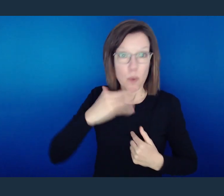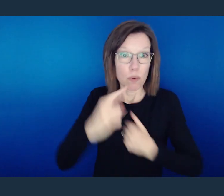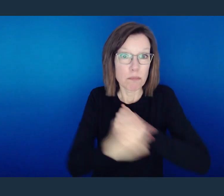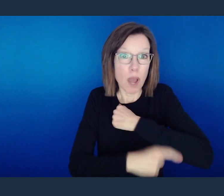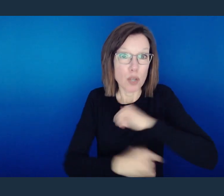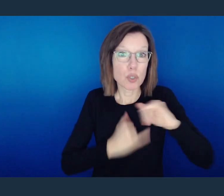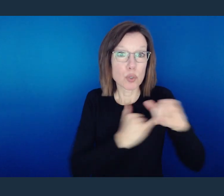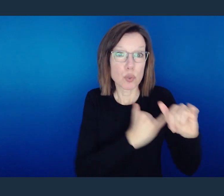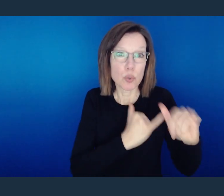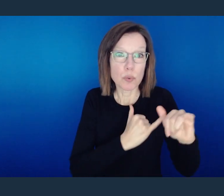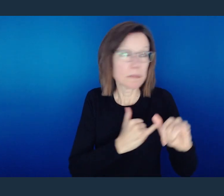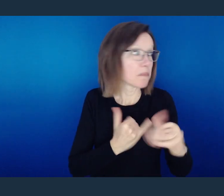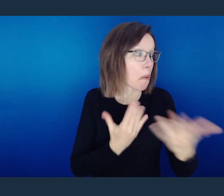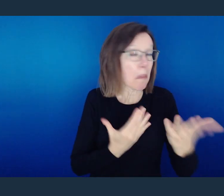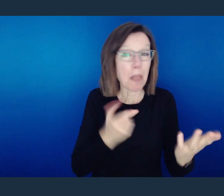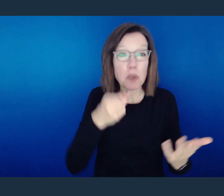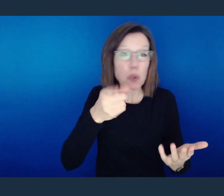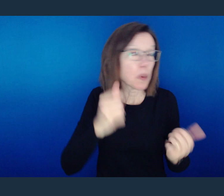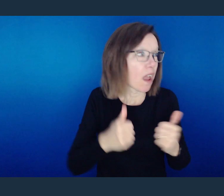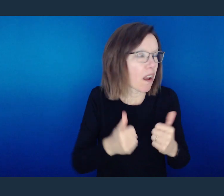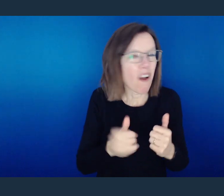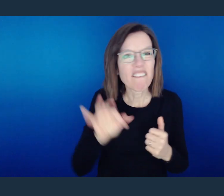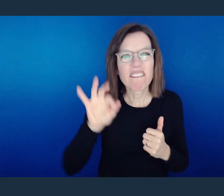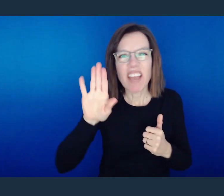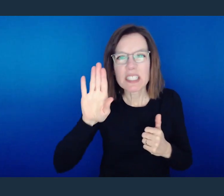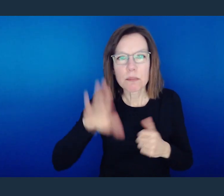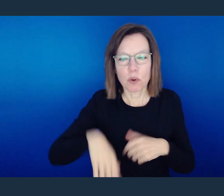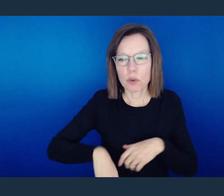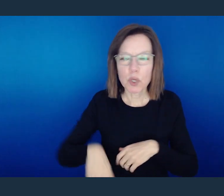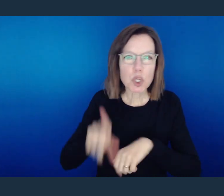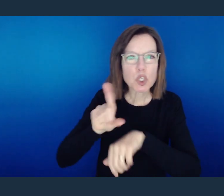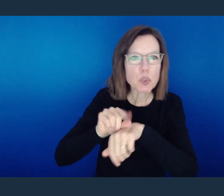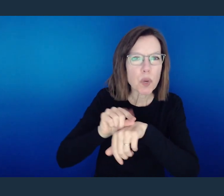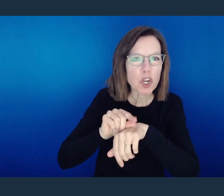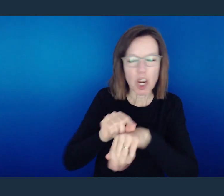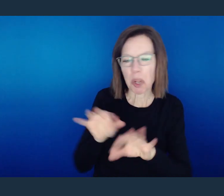So yeah, you might be able to get on Facebook or get on Twitter or whatever platform you